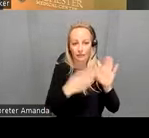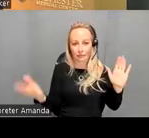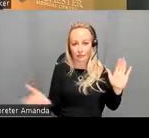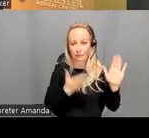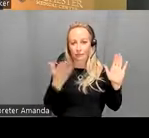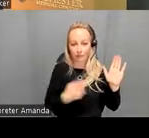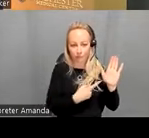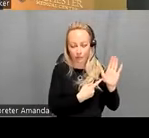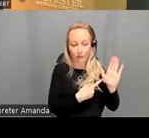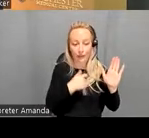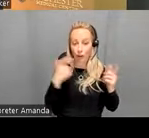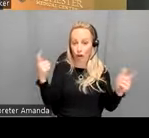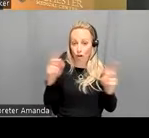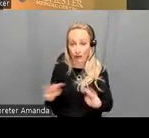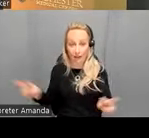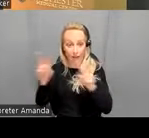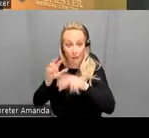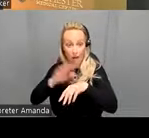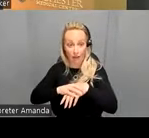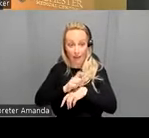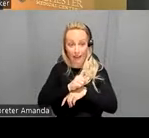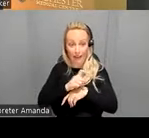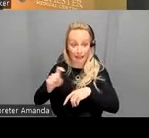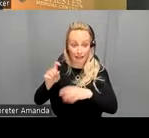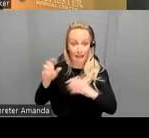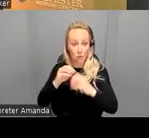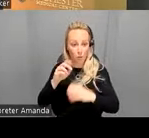so the larger the value on the x-axis the more patient-like the person is